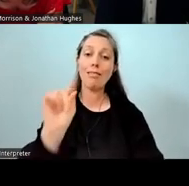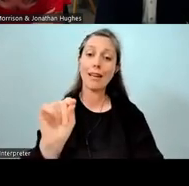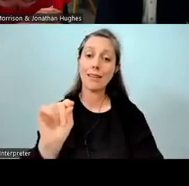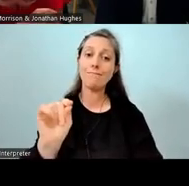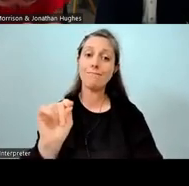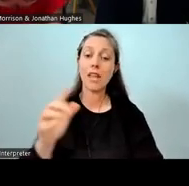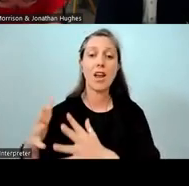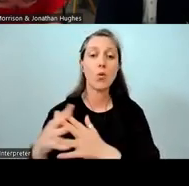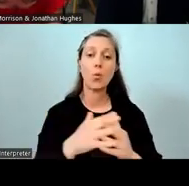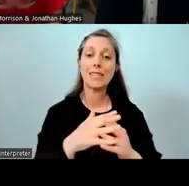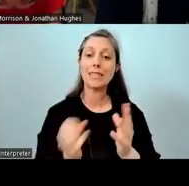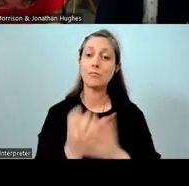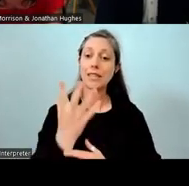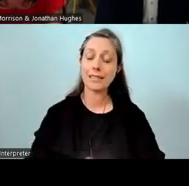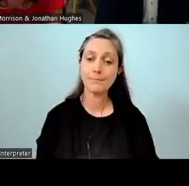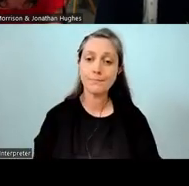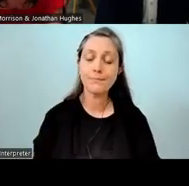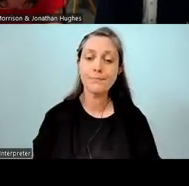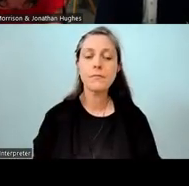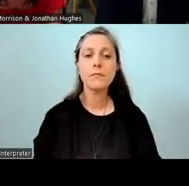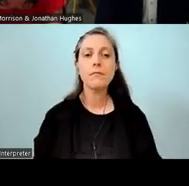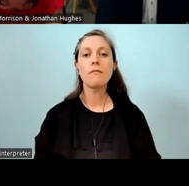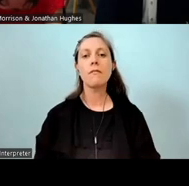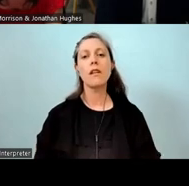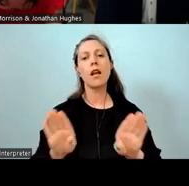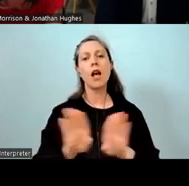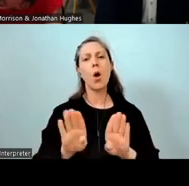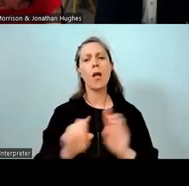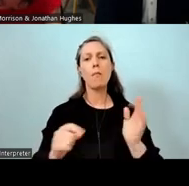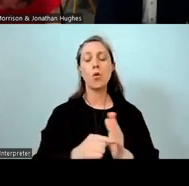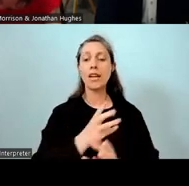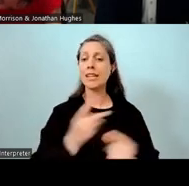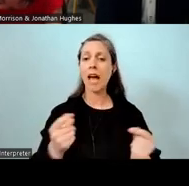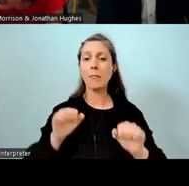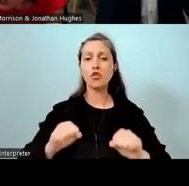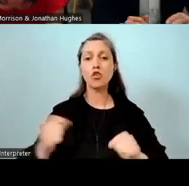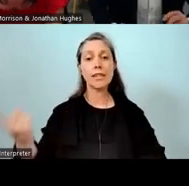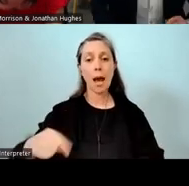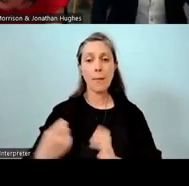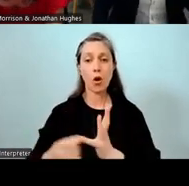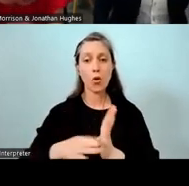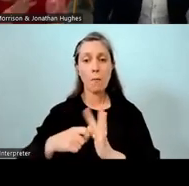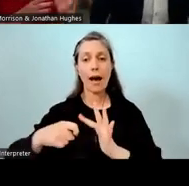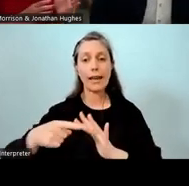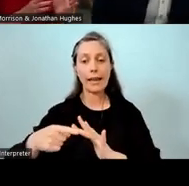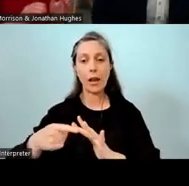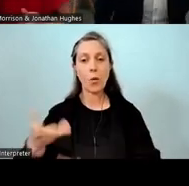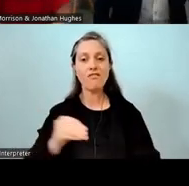Yeah, and it's important to note that some of our kids who have made it here to rumaki, they came from bilingual,